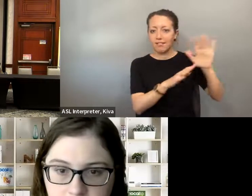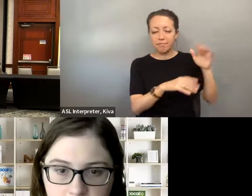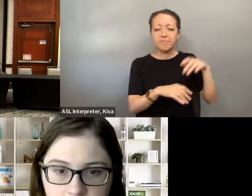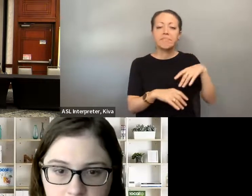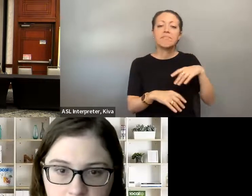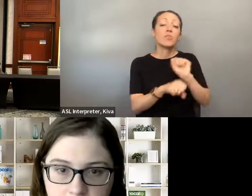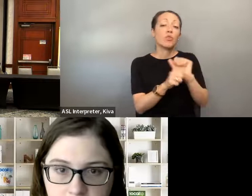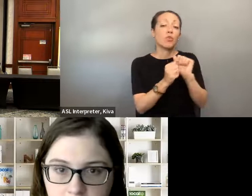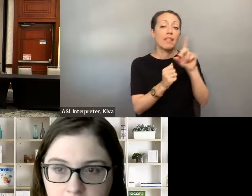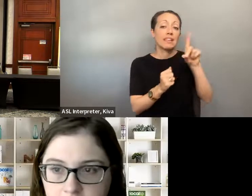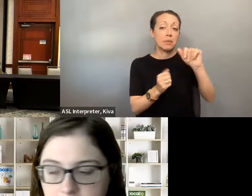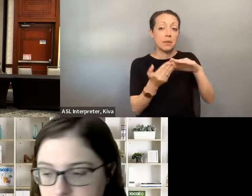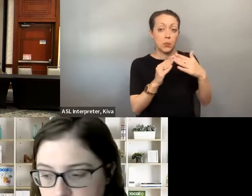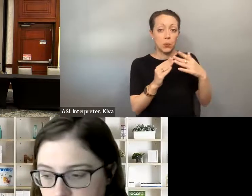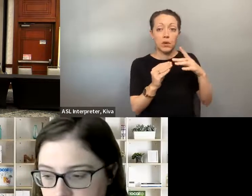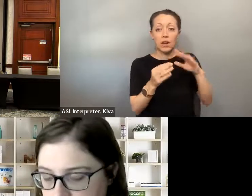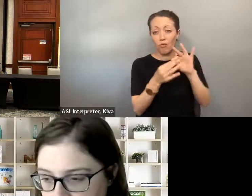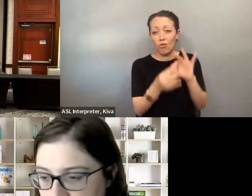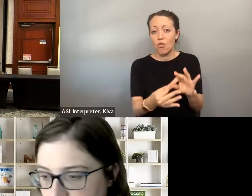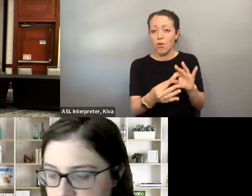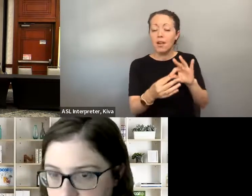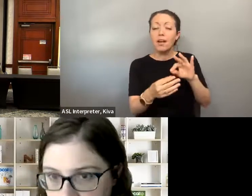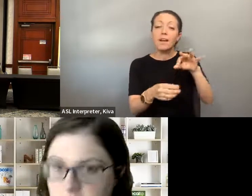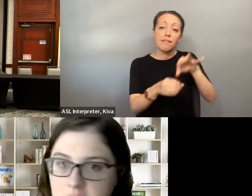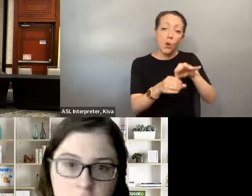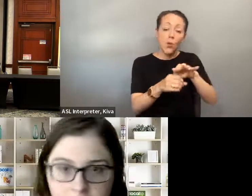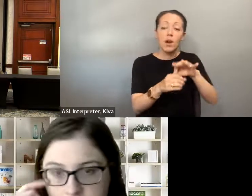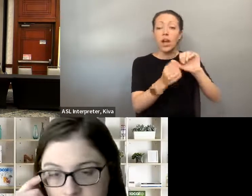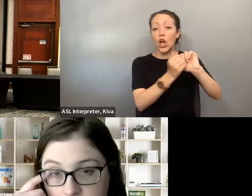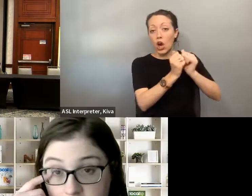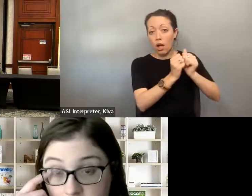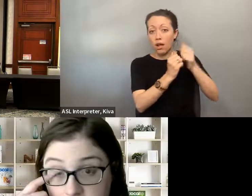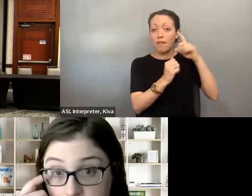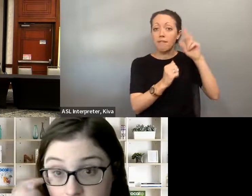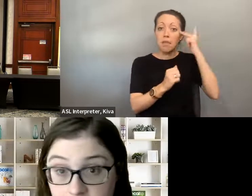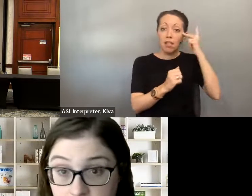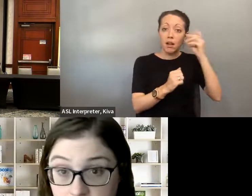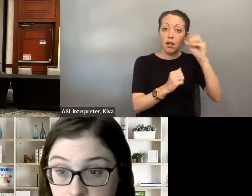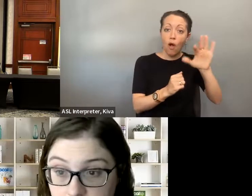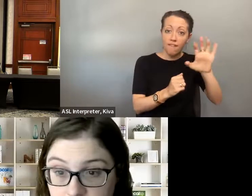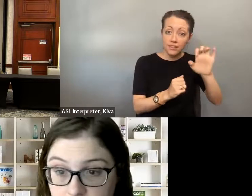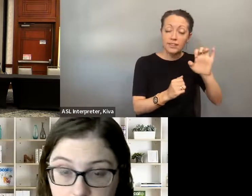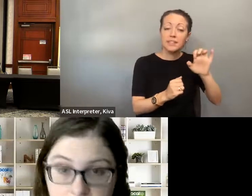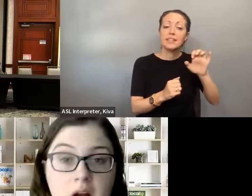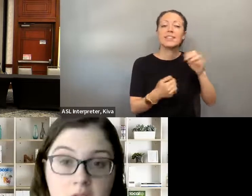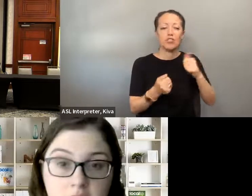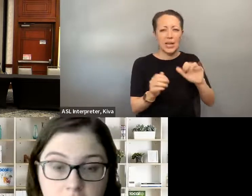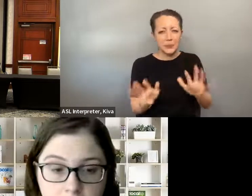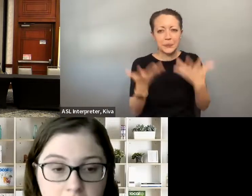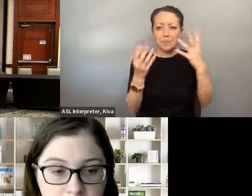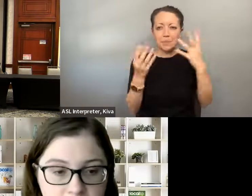that is filled with books. I am the creator -- or cocreator of come paining with disabilities and have worked on issues around running for office with a disability both